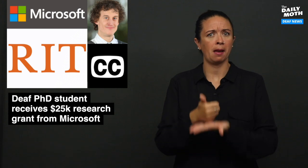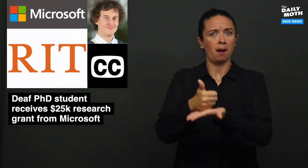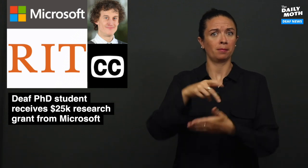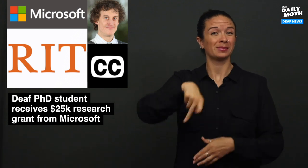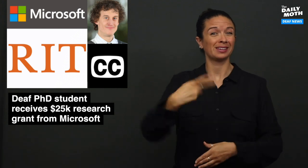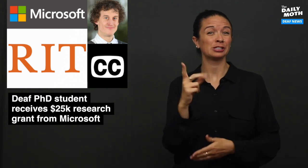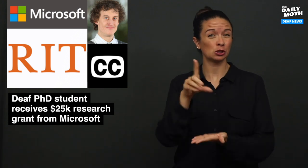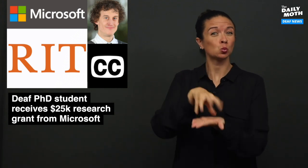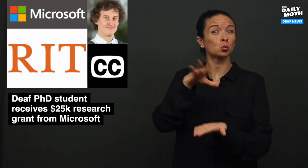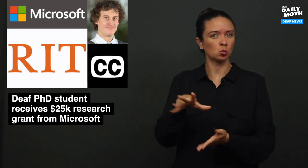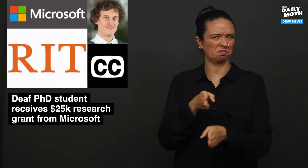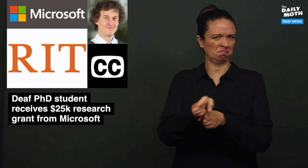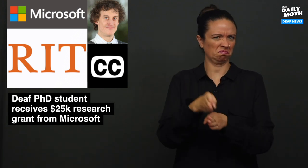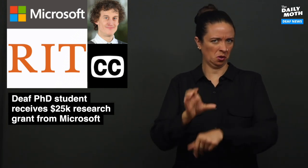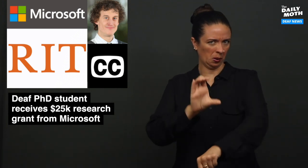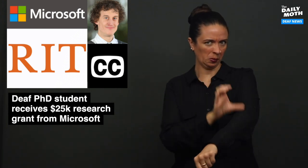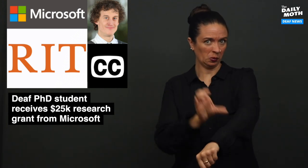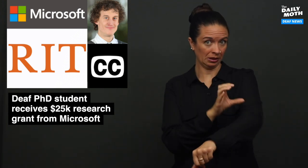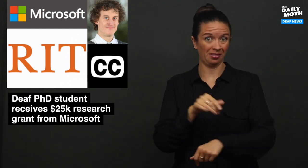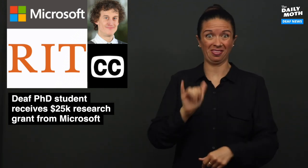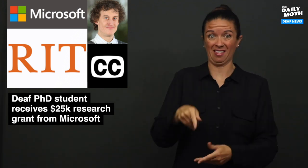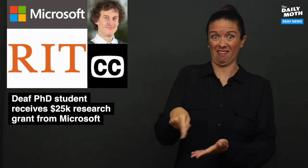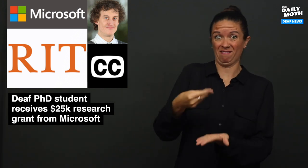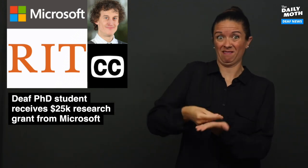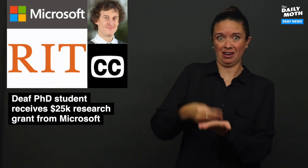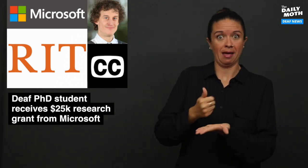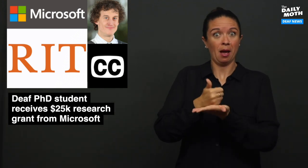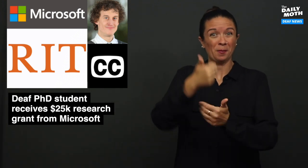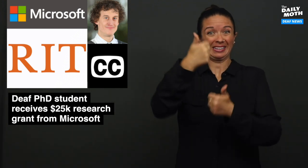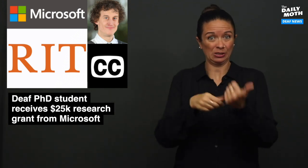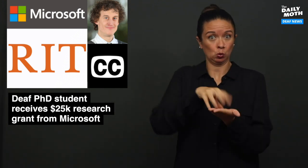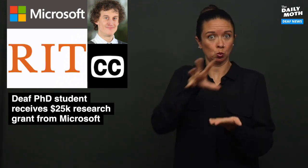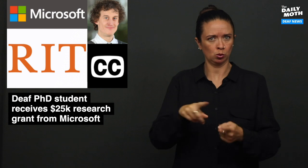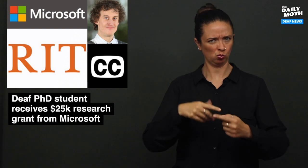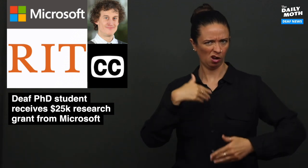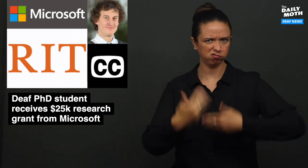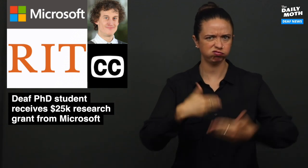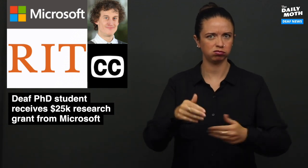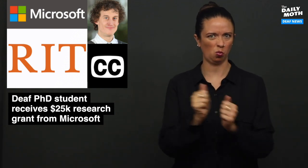to help doctoral students in the field of computing. This funding helps each student to advance